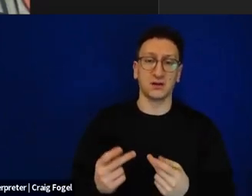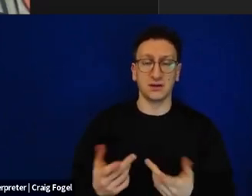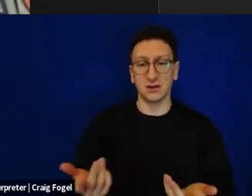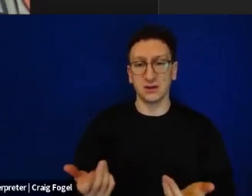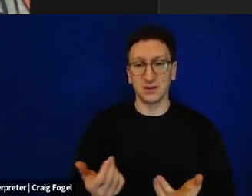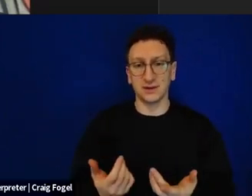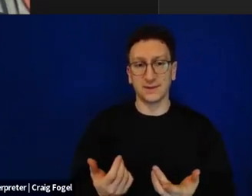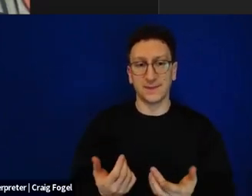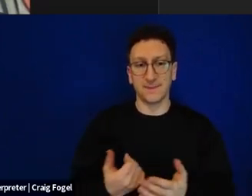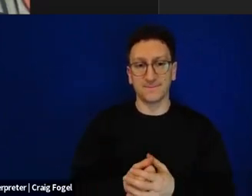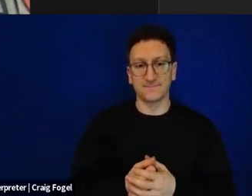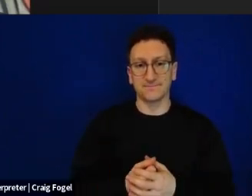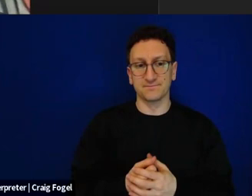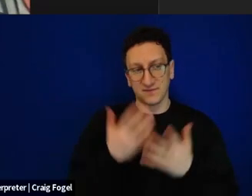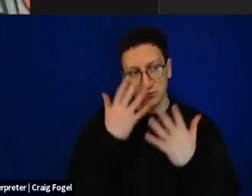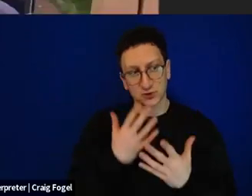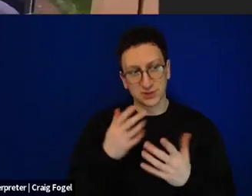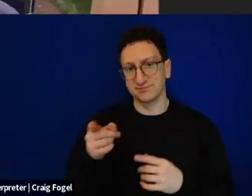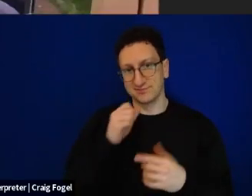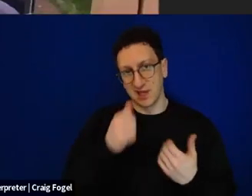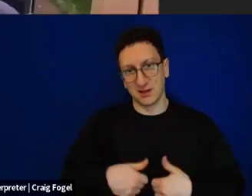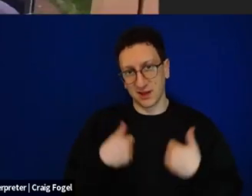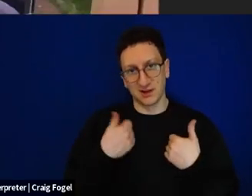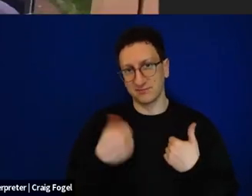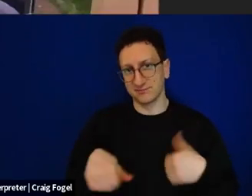But in Maya's case, we know that unfortunately she isn't.